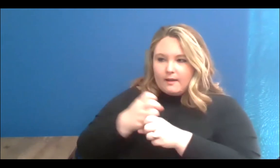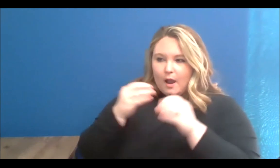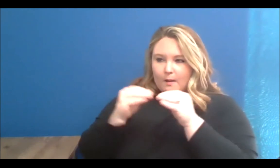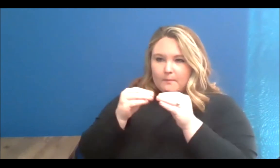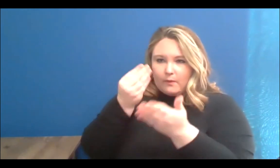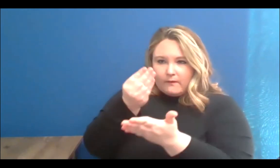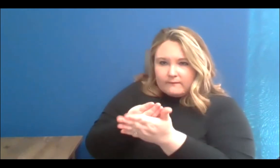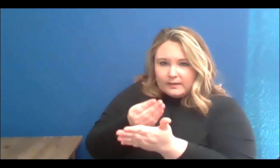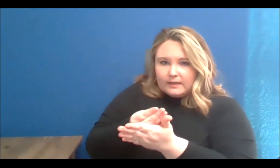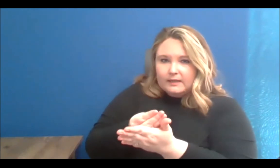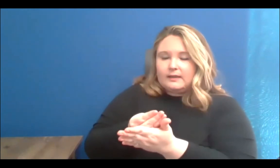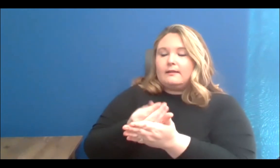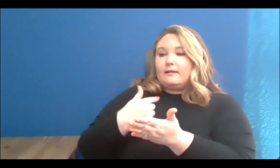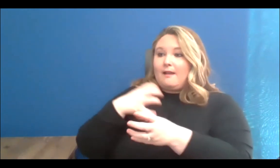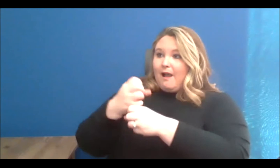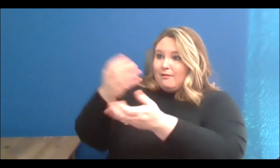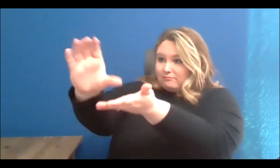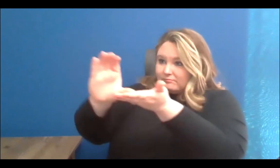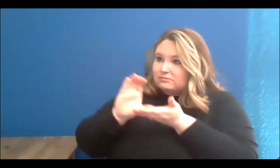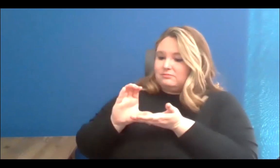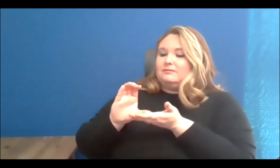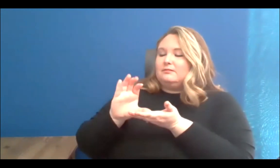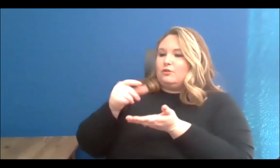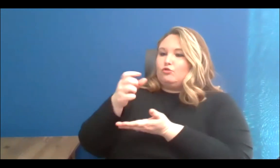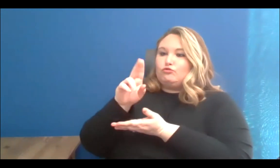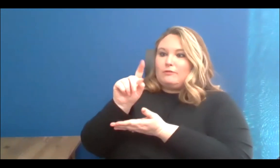I actually got my start, and I was able to create projects on my own terms